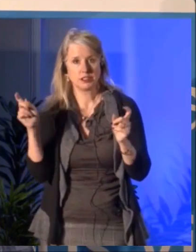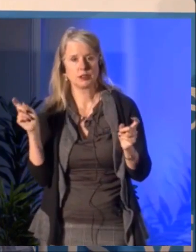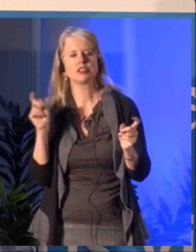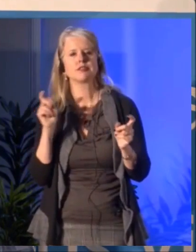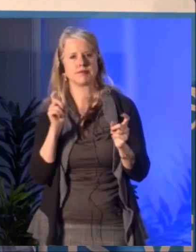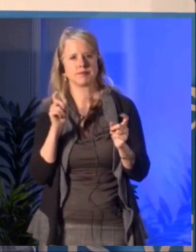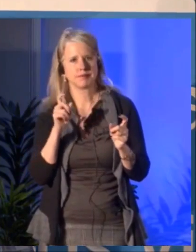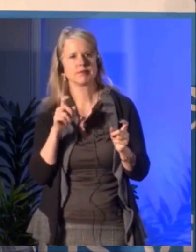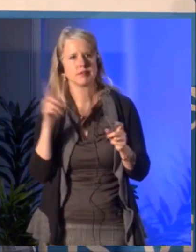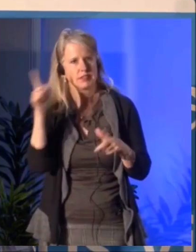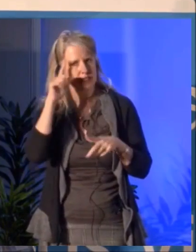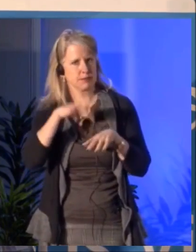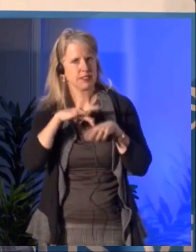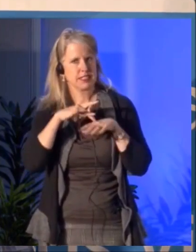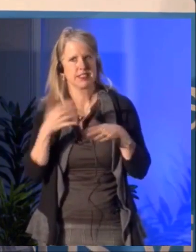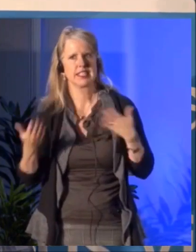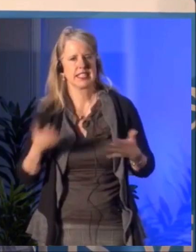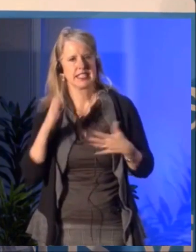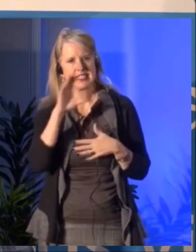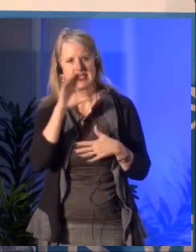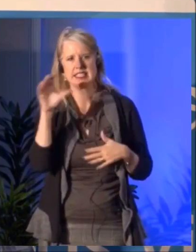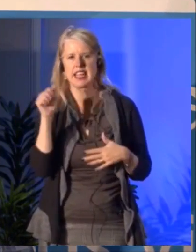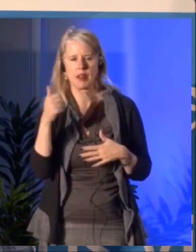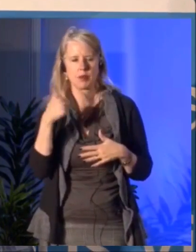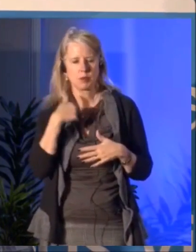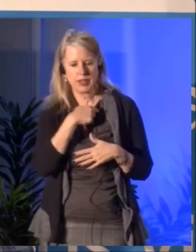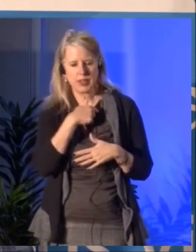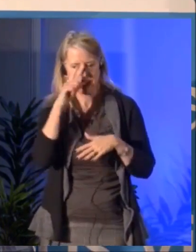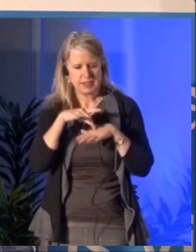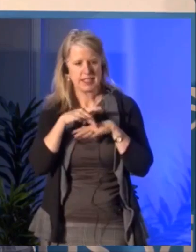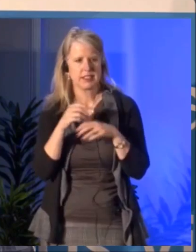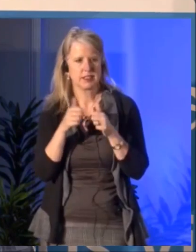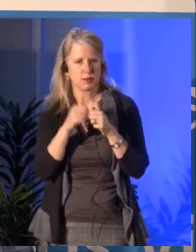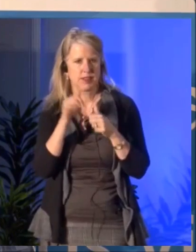But it's still a big discussion. Everywhere I go in Canada you can imagine,